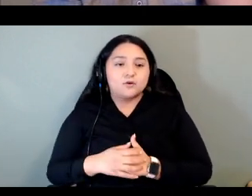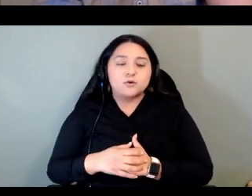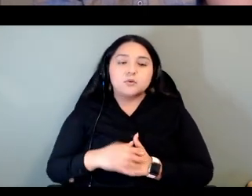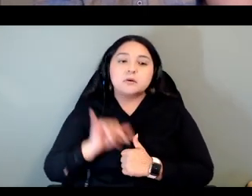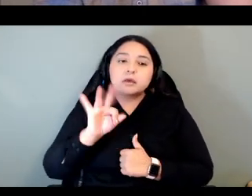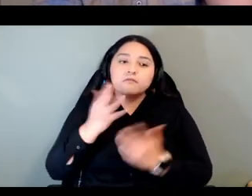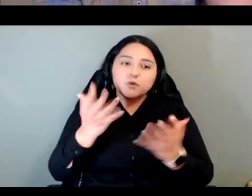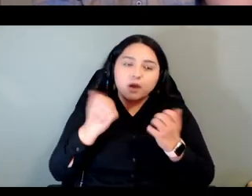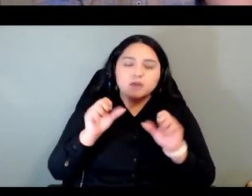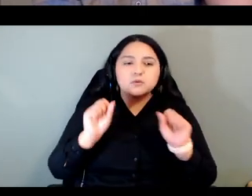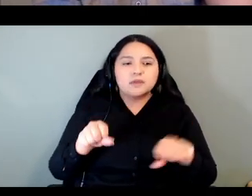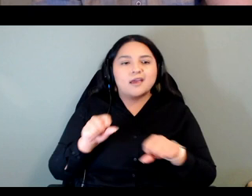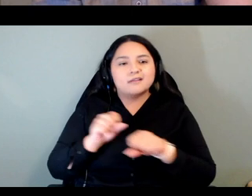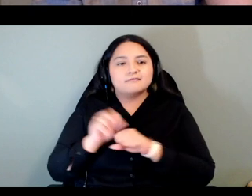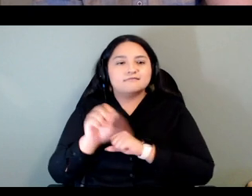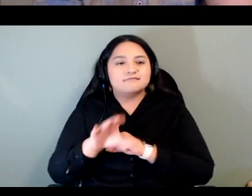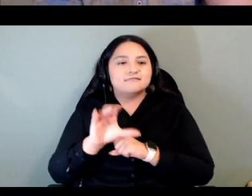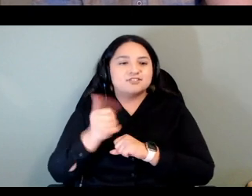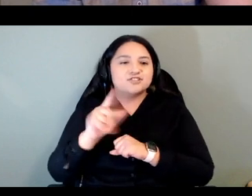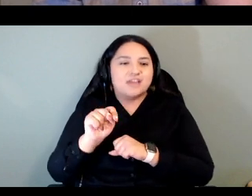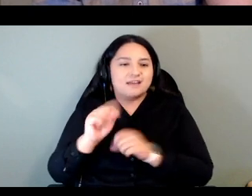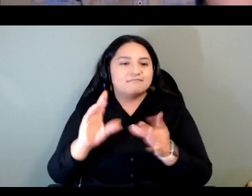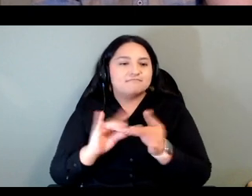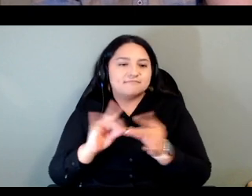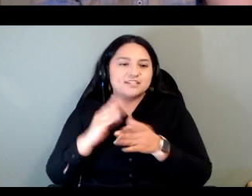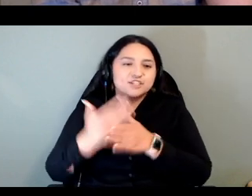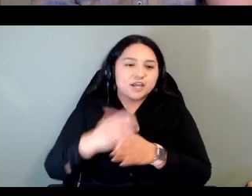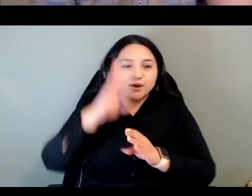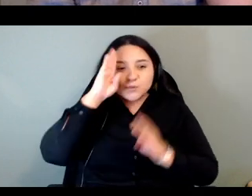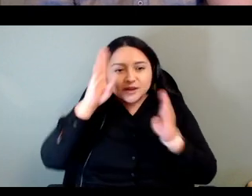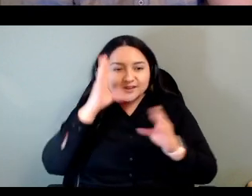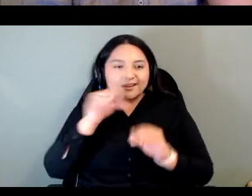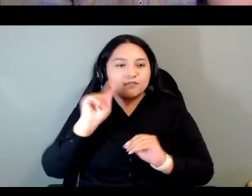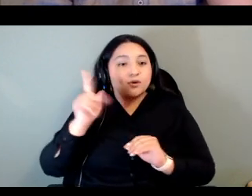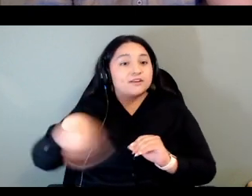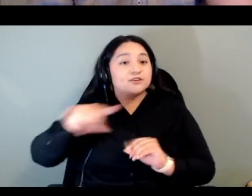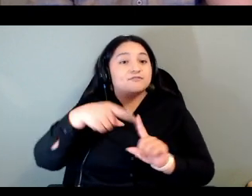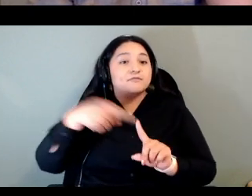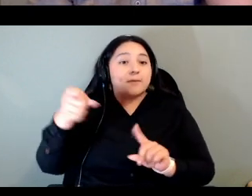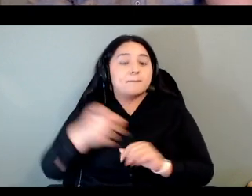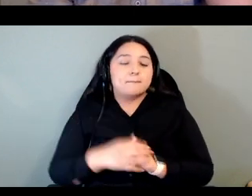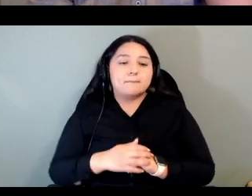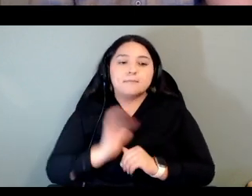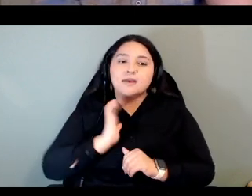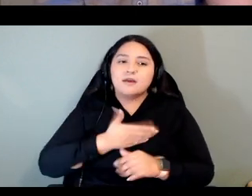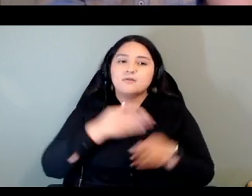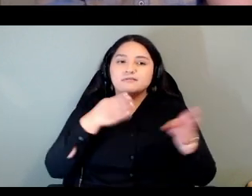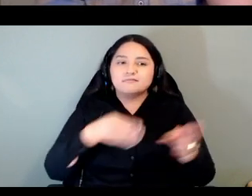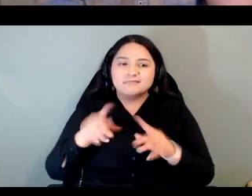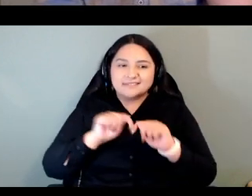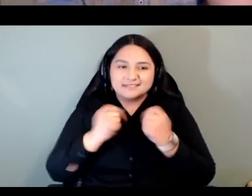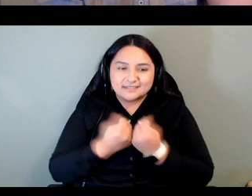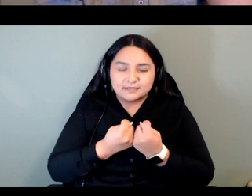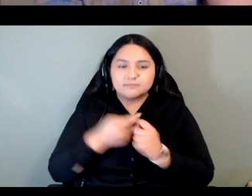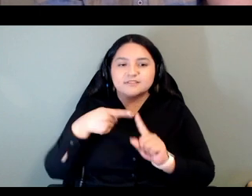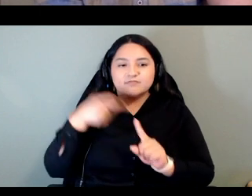from in the chat our organizing team is from the university of oklahoma the university